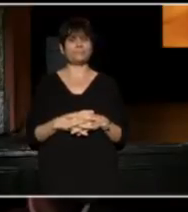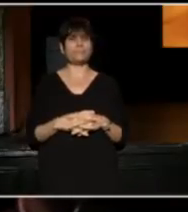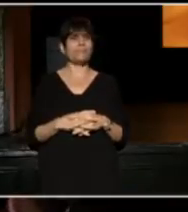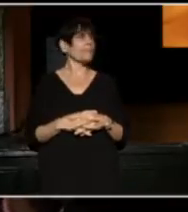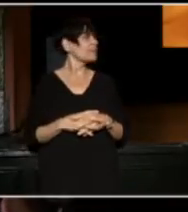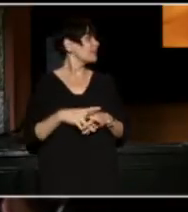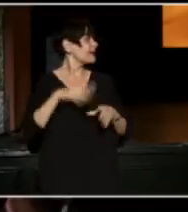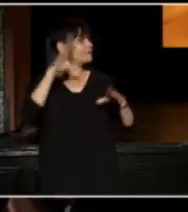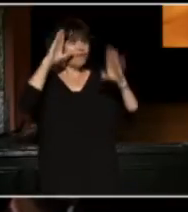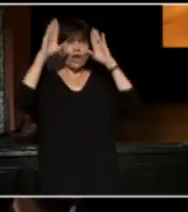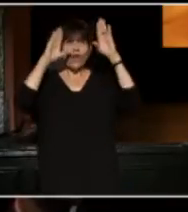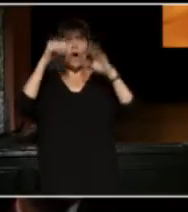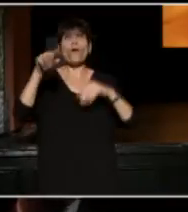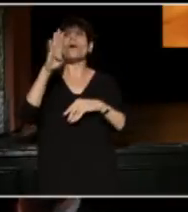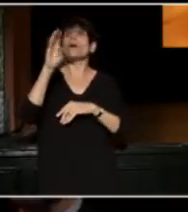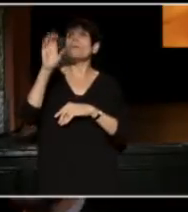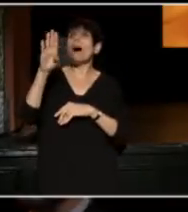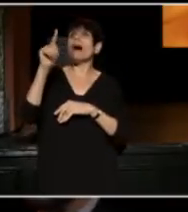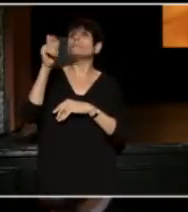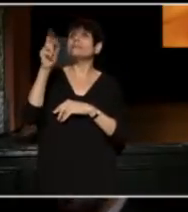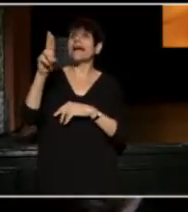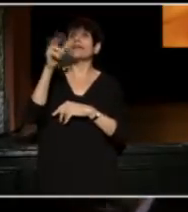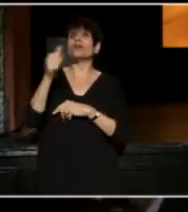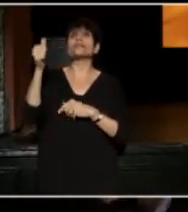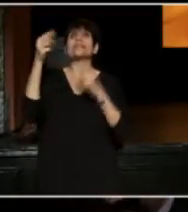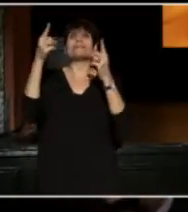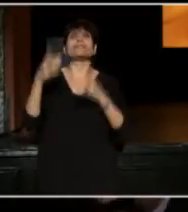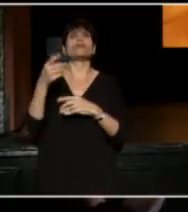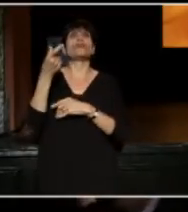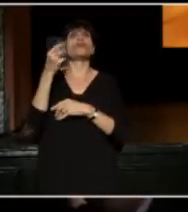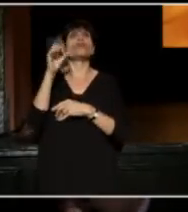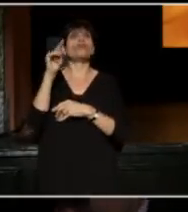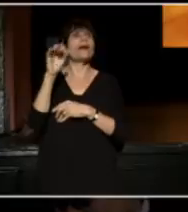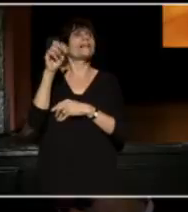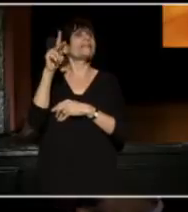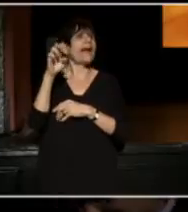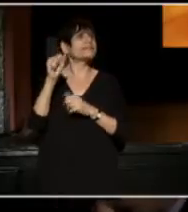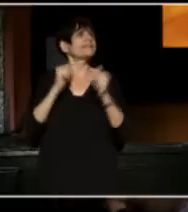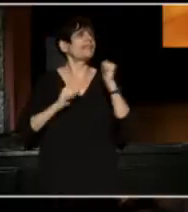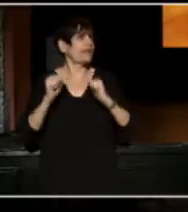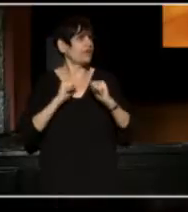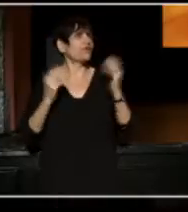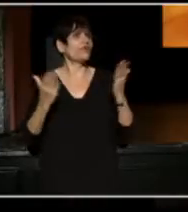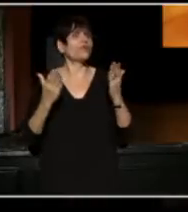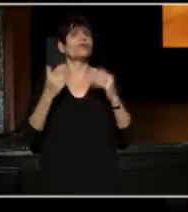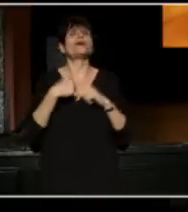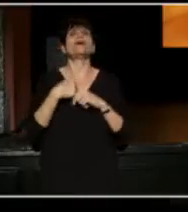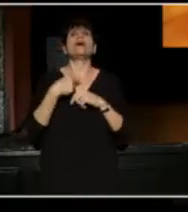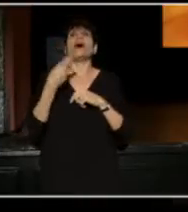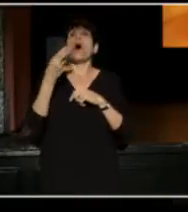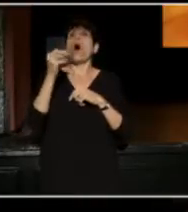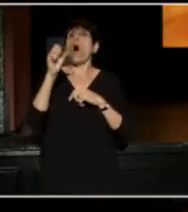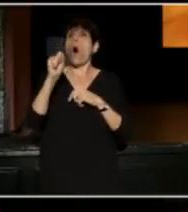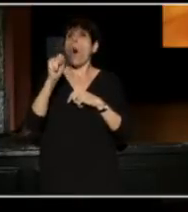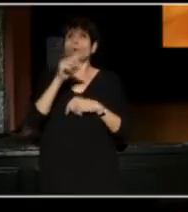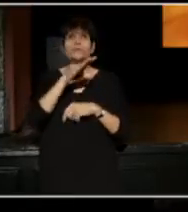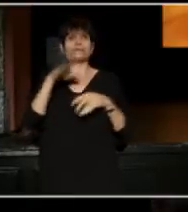(Bob Taylor) Hello everybody, my name's Bob Taylor and I am, the Executive Director of Great Lakes Theater and on behalf of the Host Committee, welcome to Cleveland.